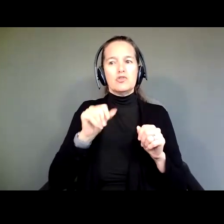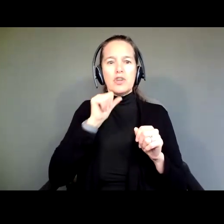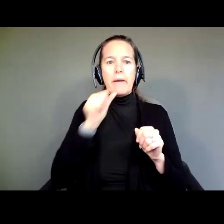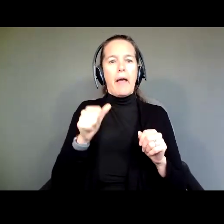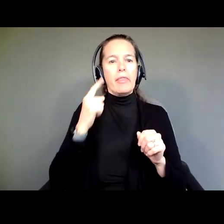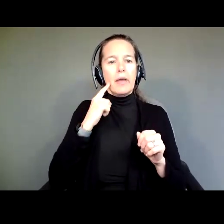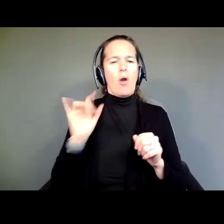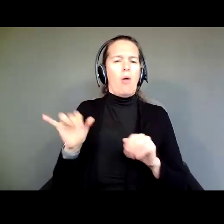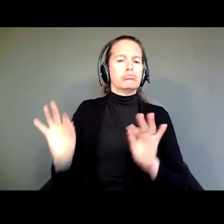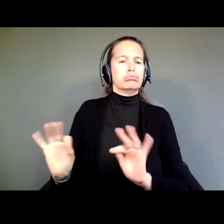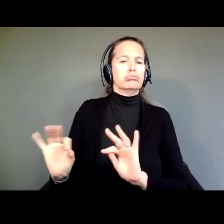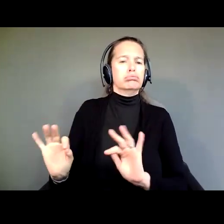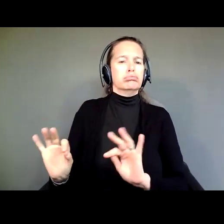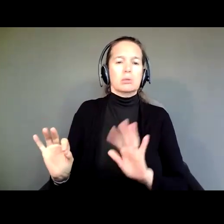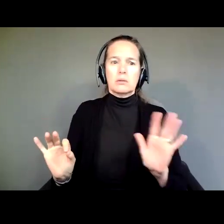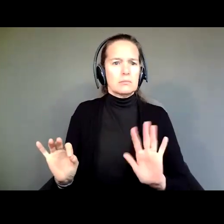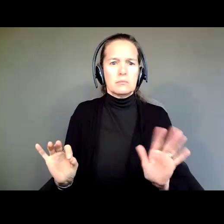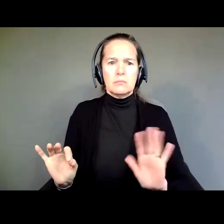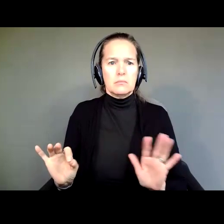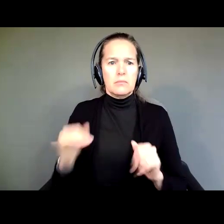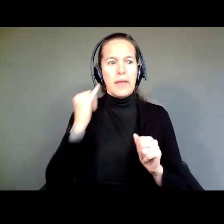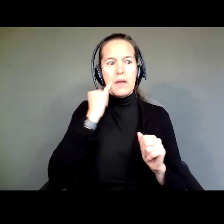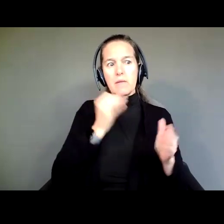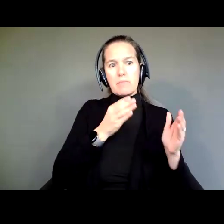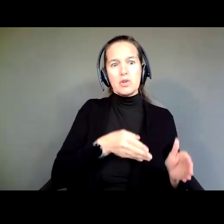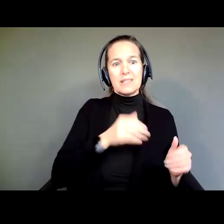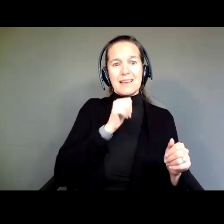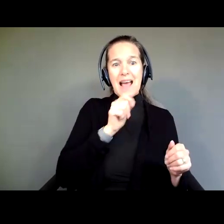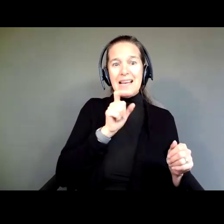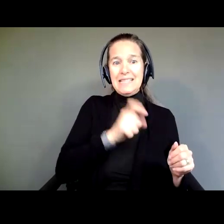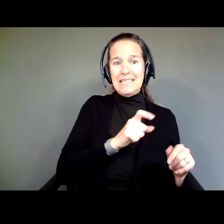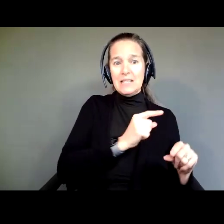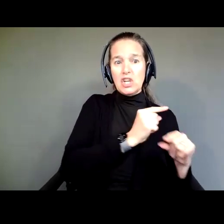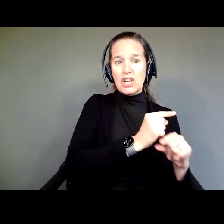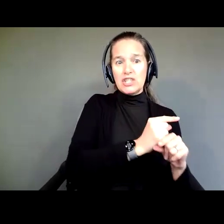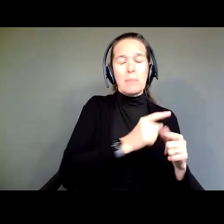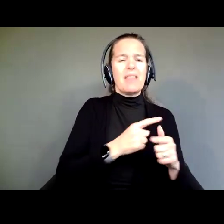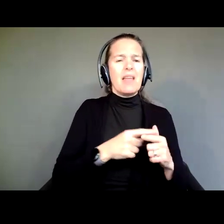Because if a person doesn't need a guardianship, very bad things can happen to that person,